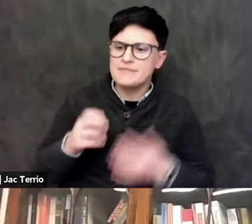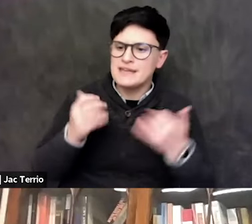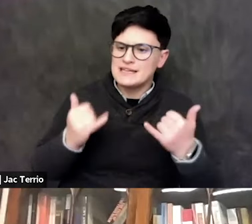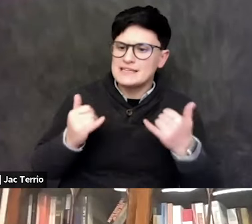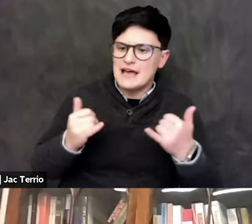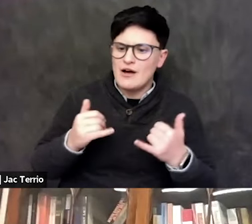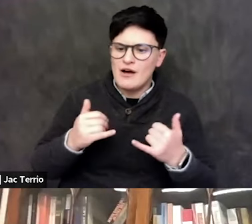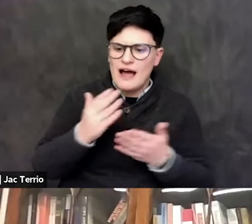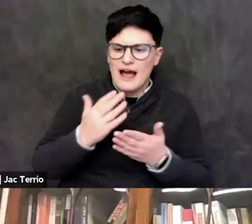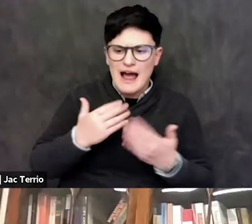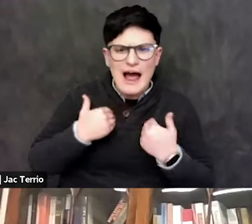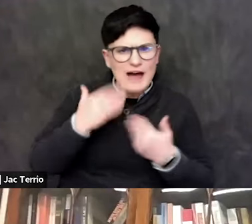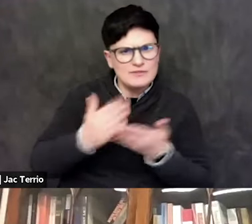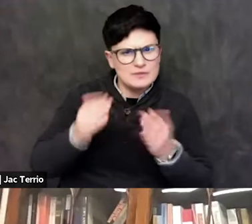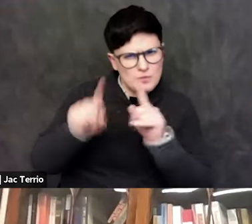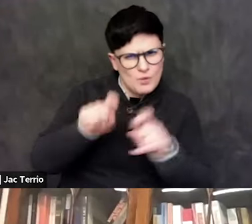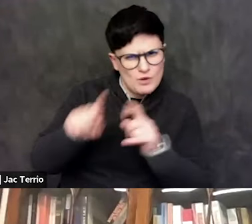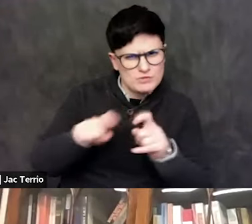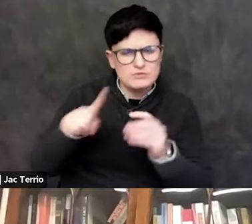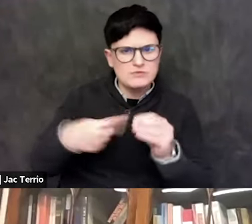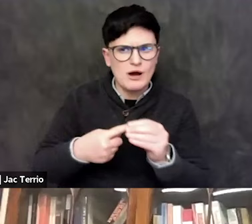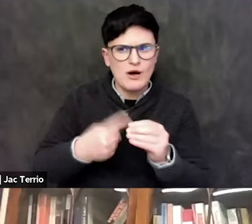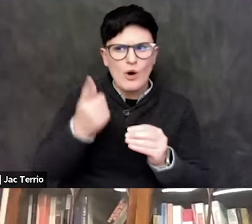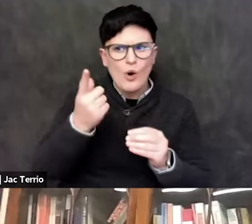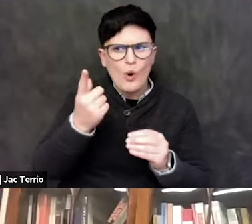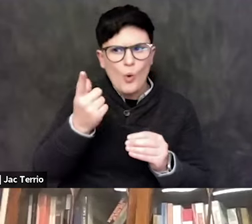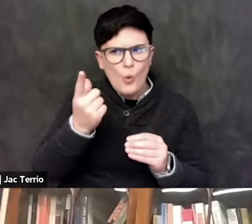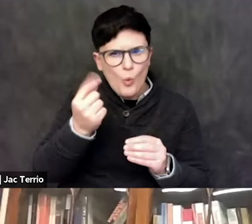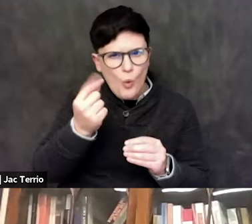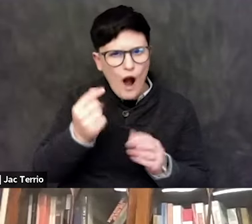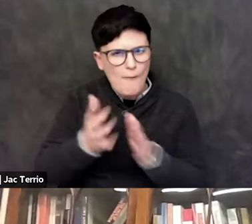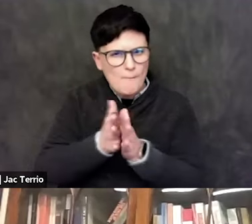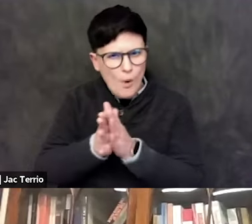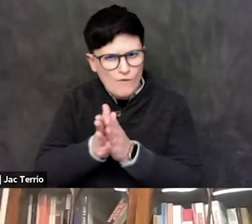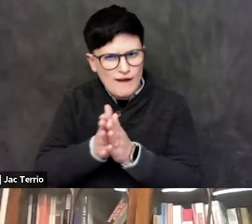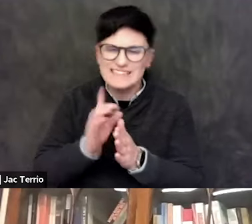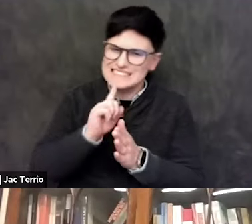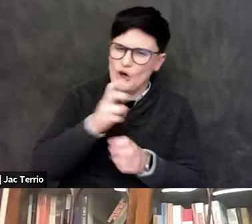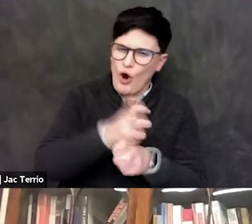what is motivating some... And this is a hard question, but what's motivating a lot